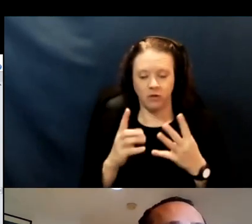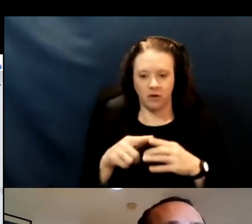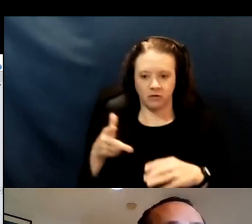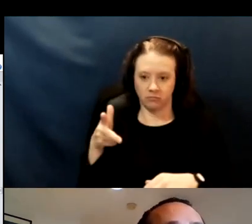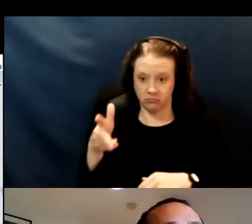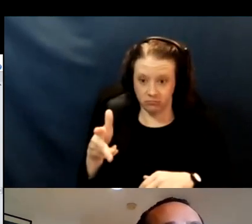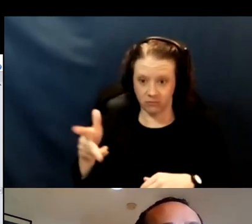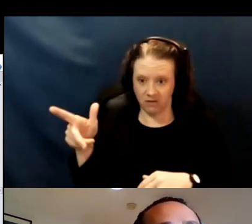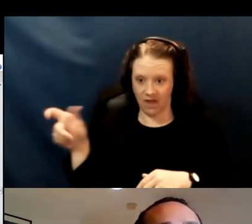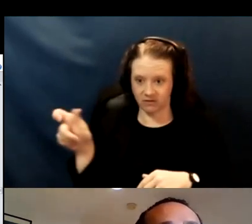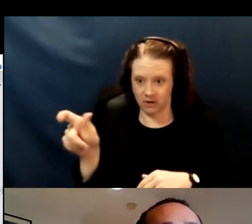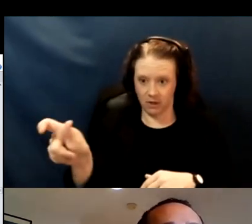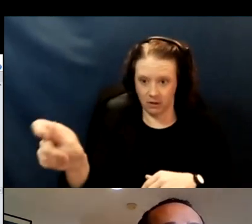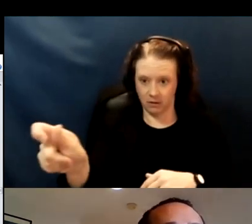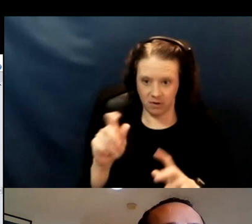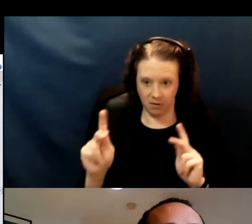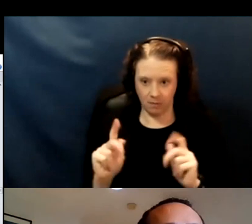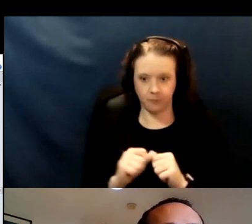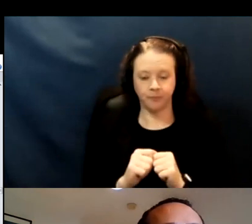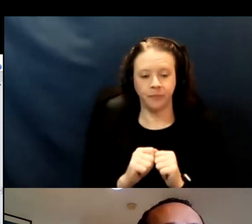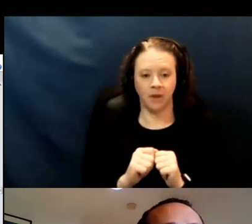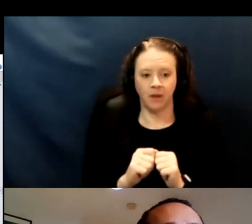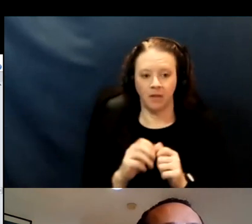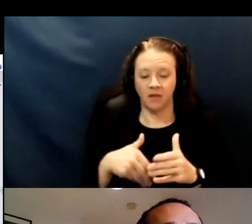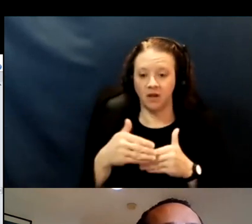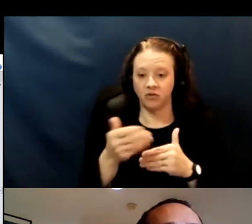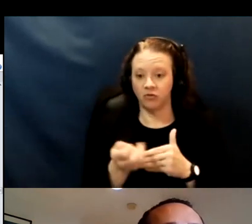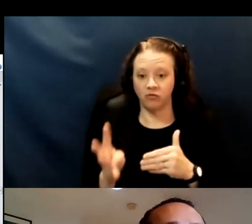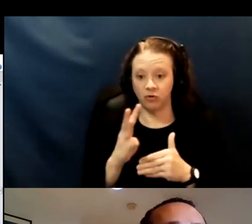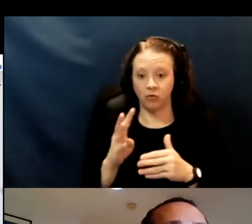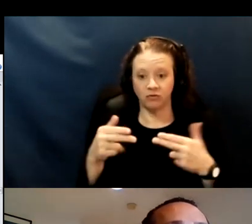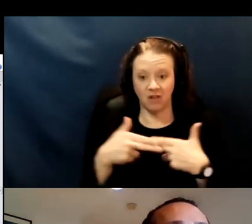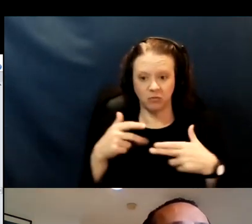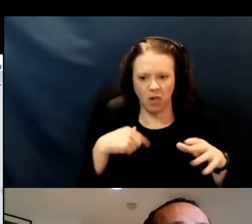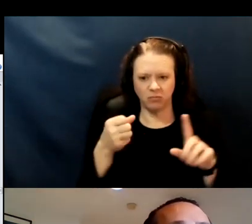So, over the next few slides, I'll be going over those four steps in more detail.